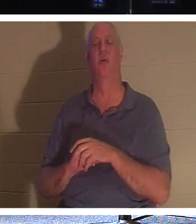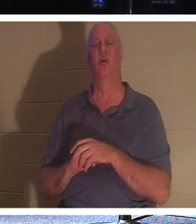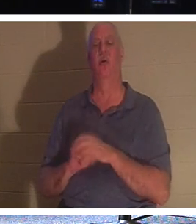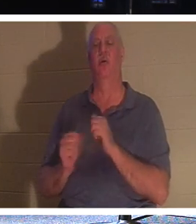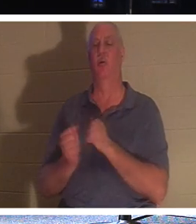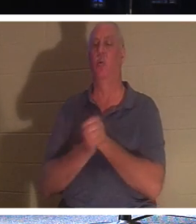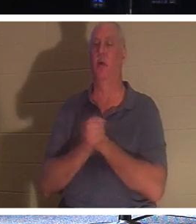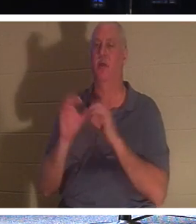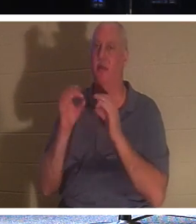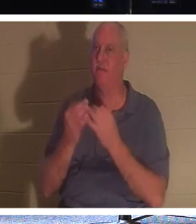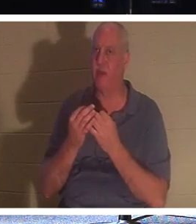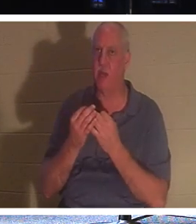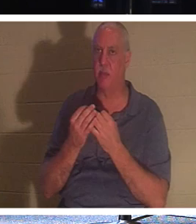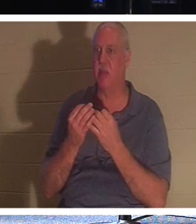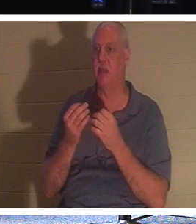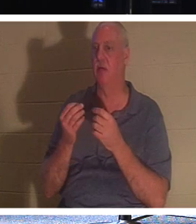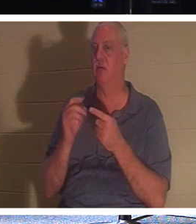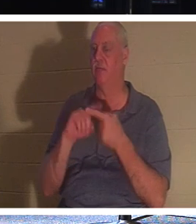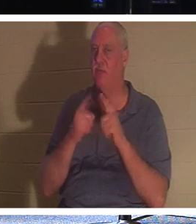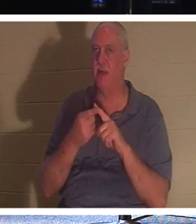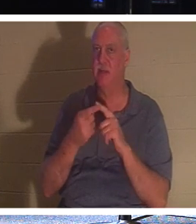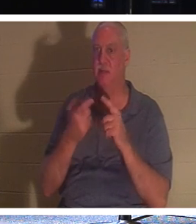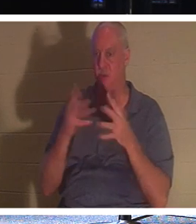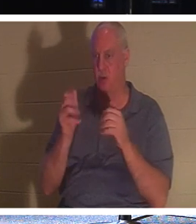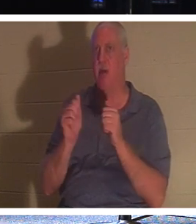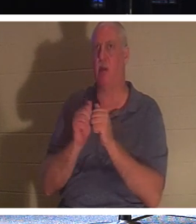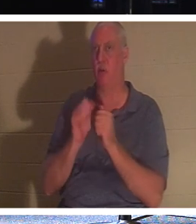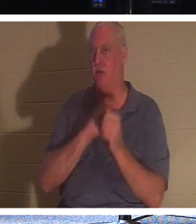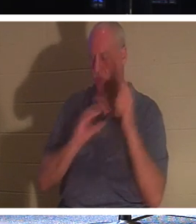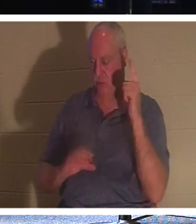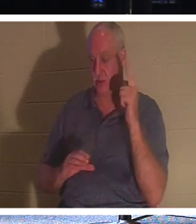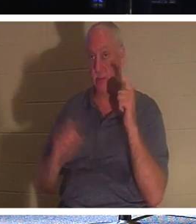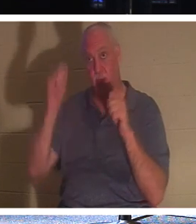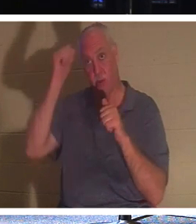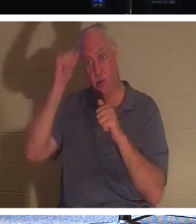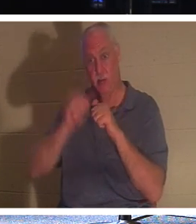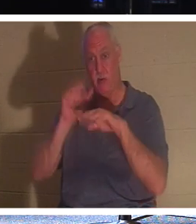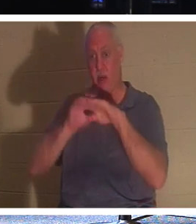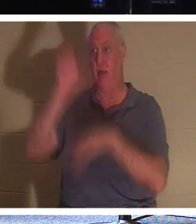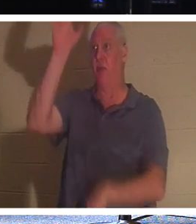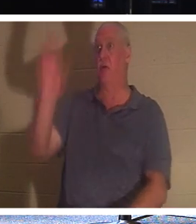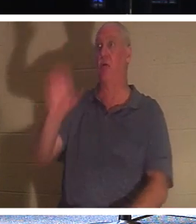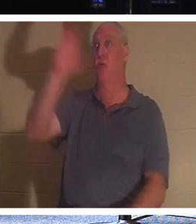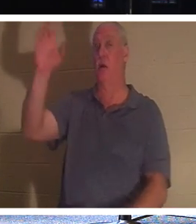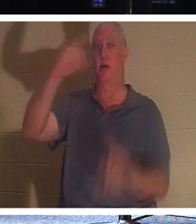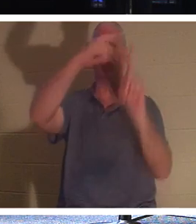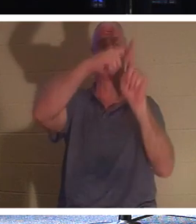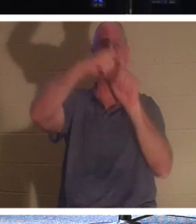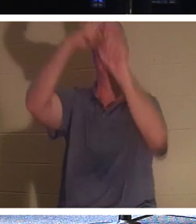also in Christ. Remember the thief that was on the cross. He didn't get a chance to do any good works.